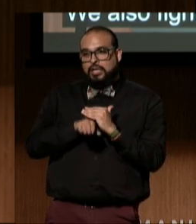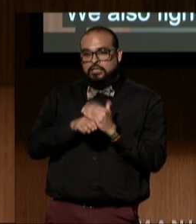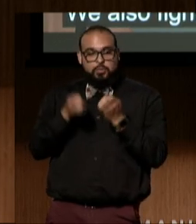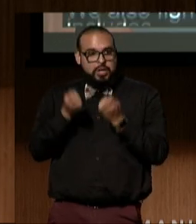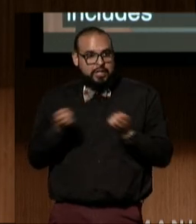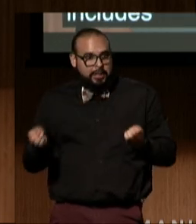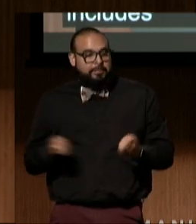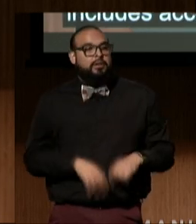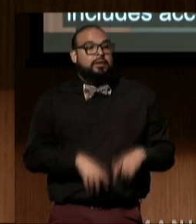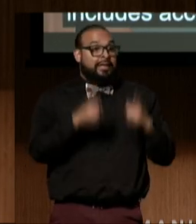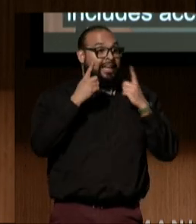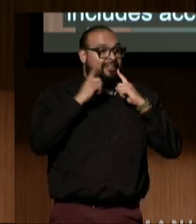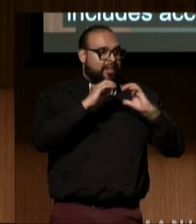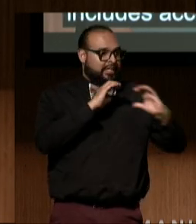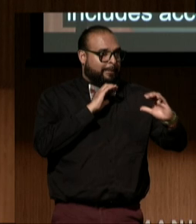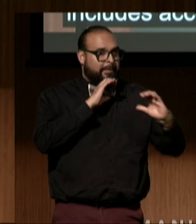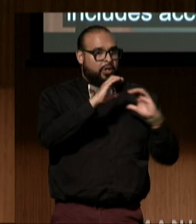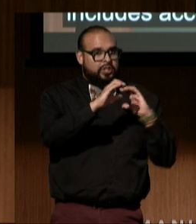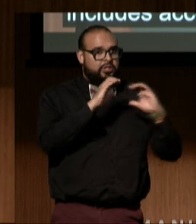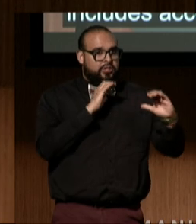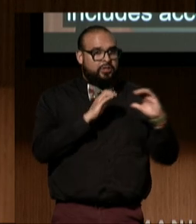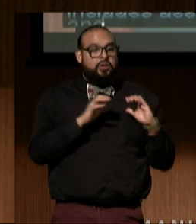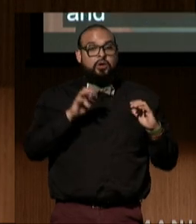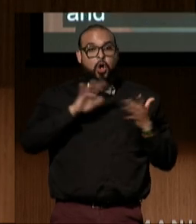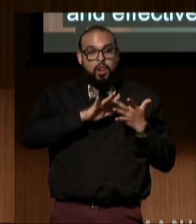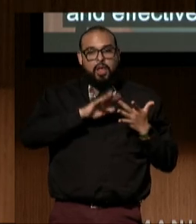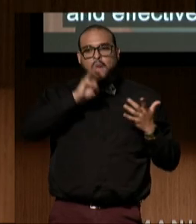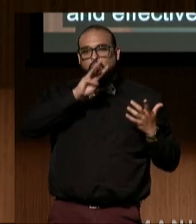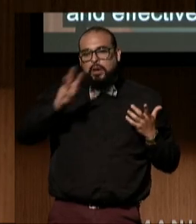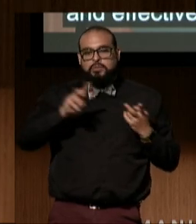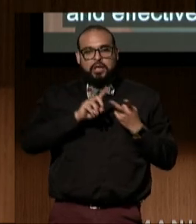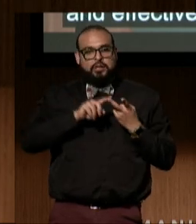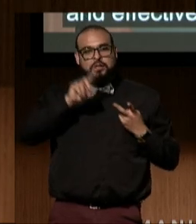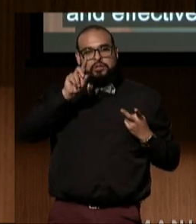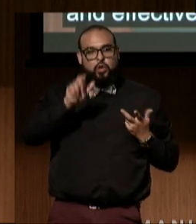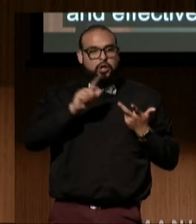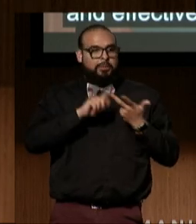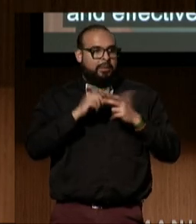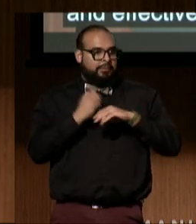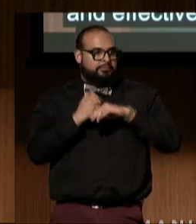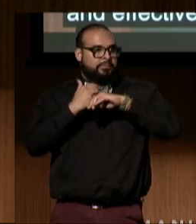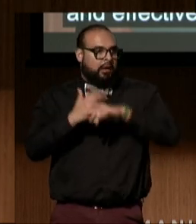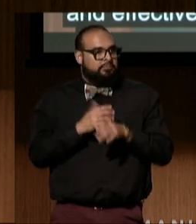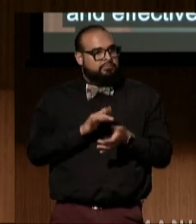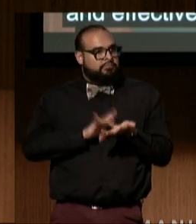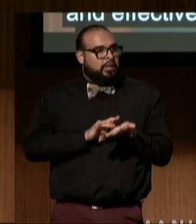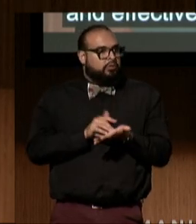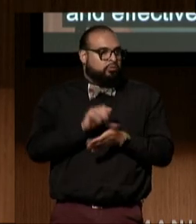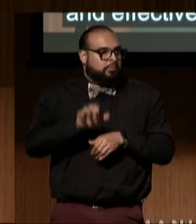and effective communication in websites, documents, and telehealth and appointments.